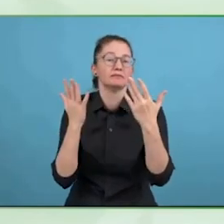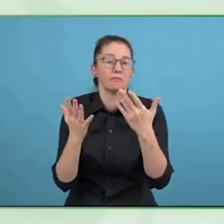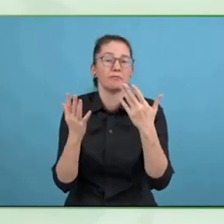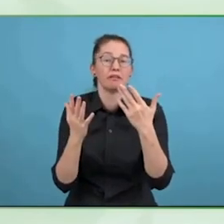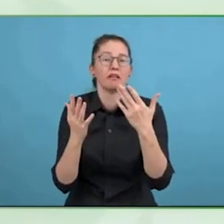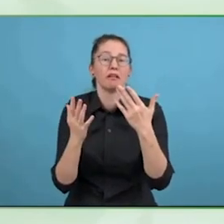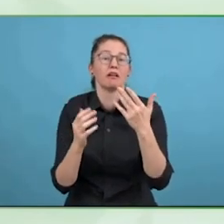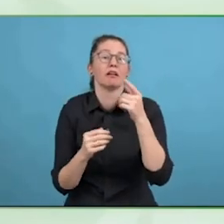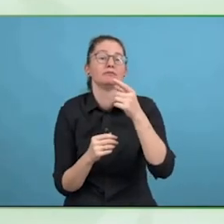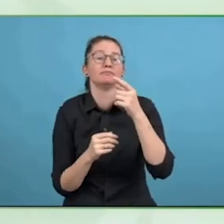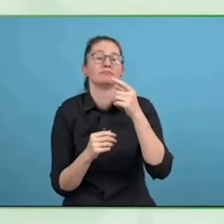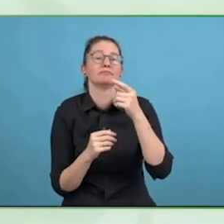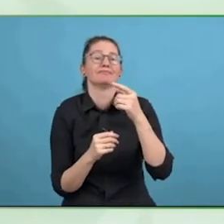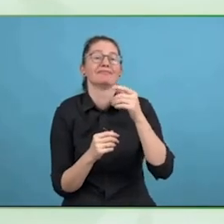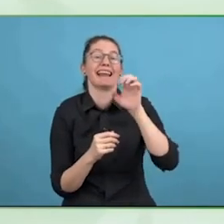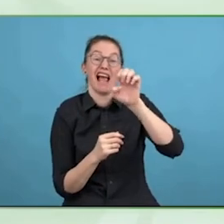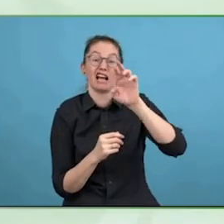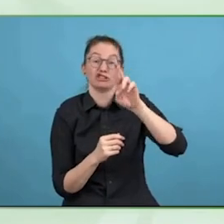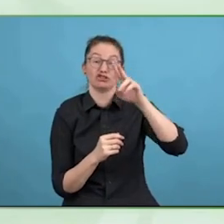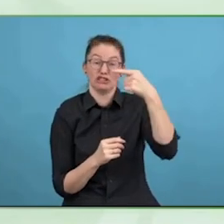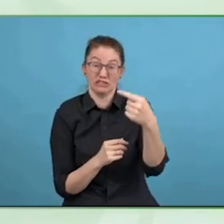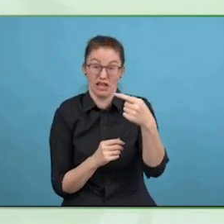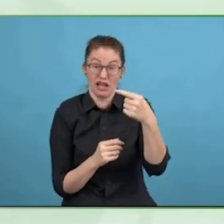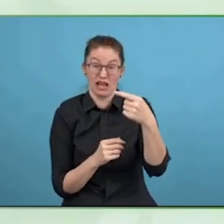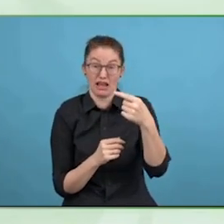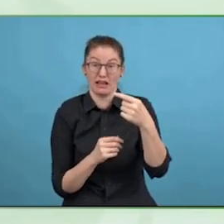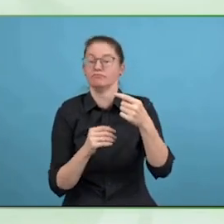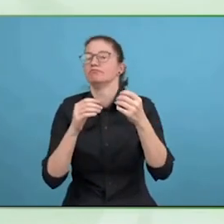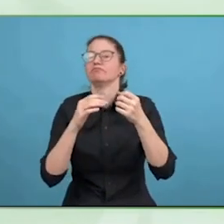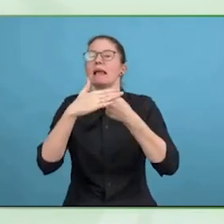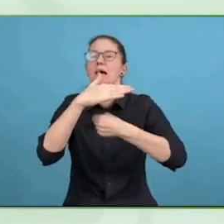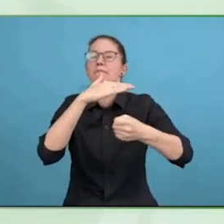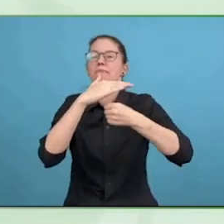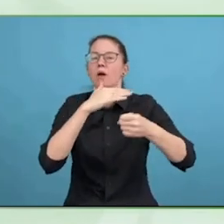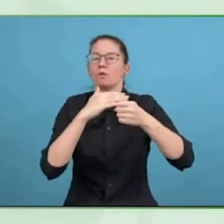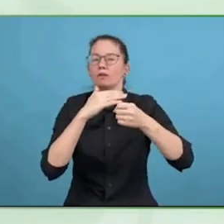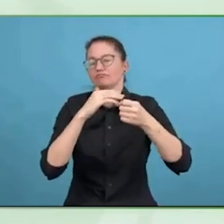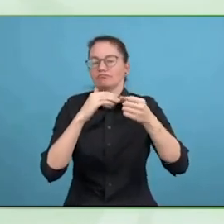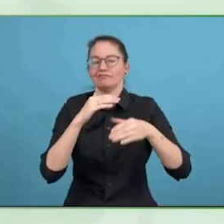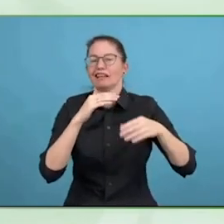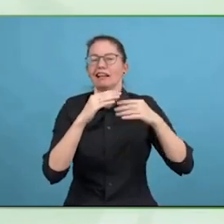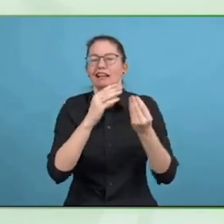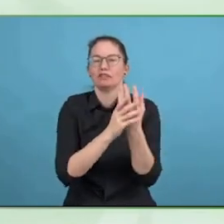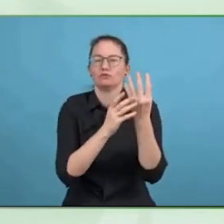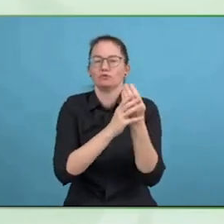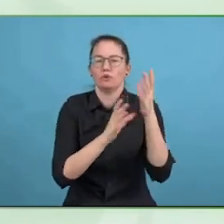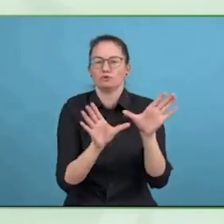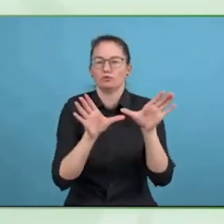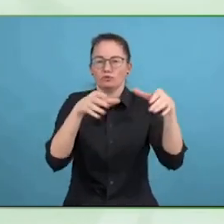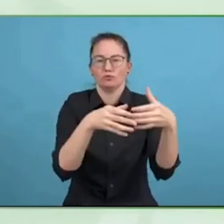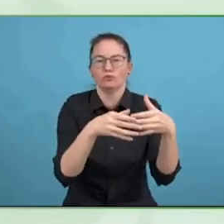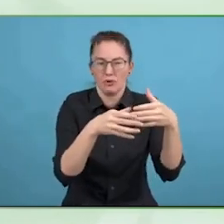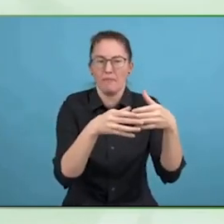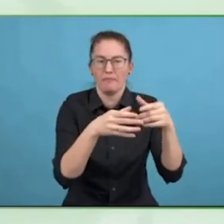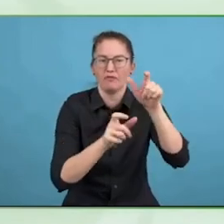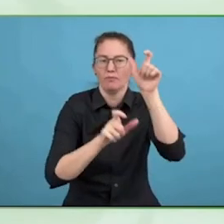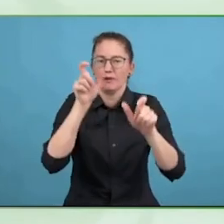cannot do and should do, in terms of culture change, which we know are really important. Always learning directly from people with disabilities, whether